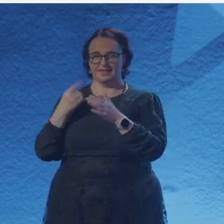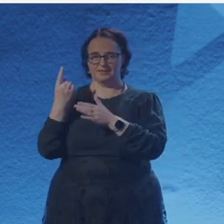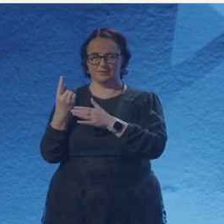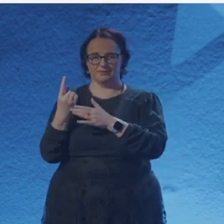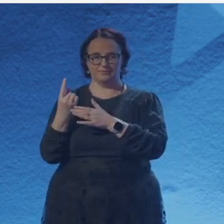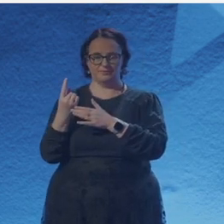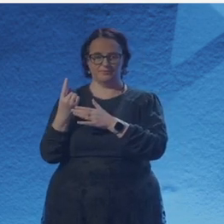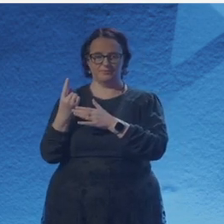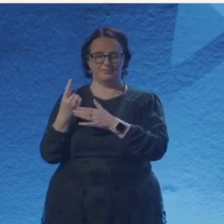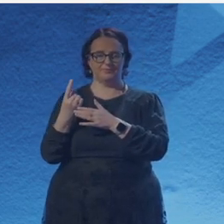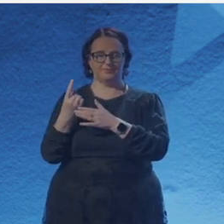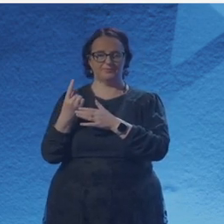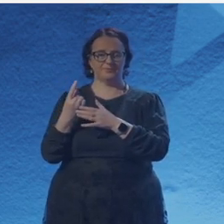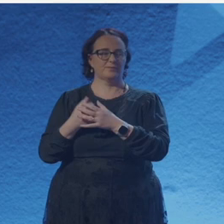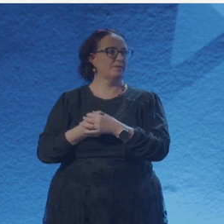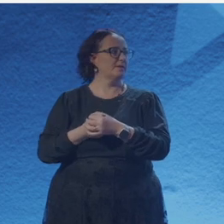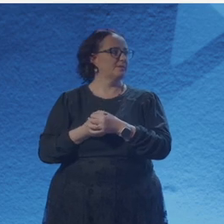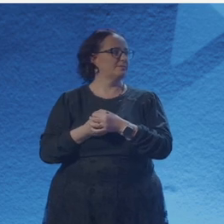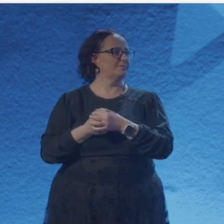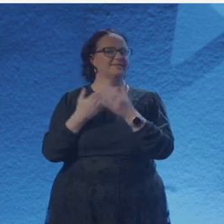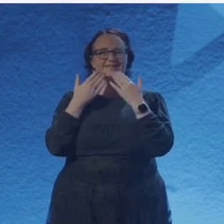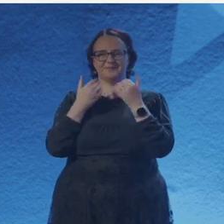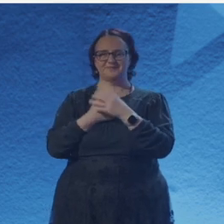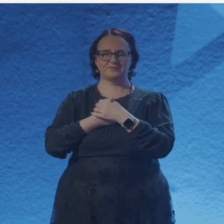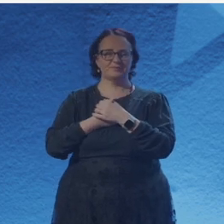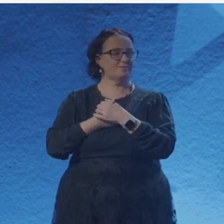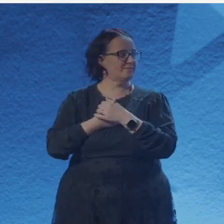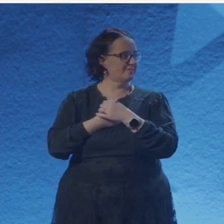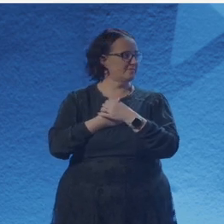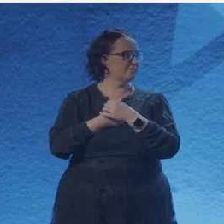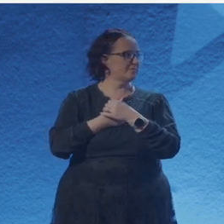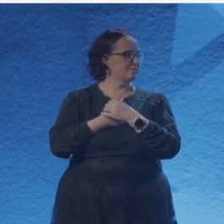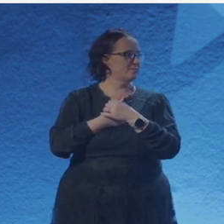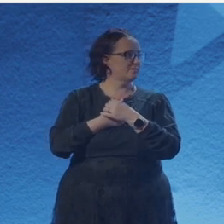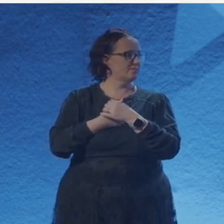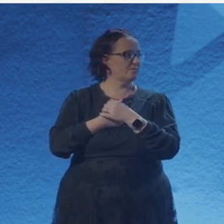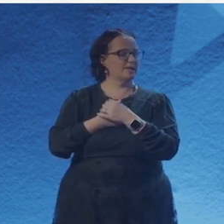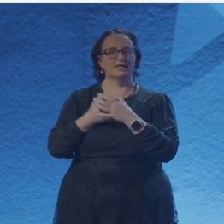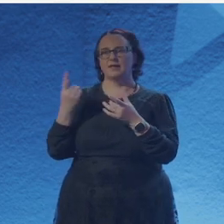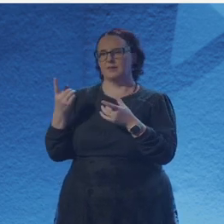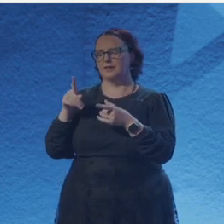until the last beat in my heart. That's- that’s that one. And I do biomedical engineering.